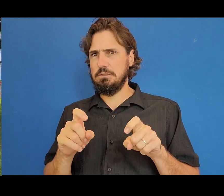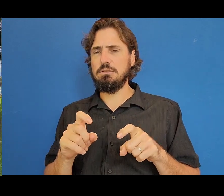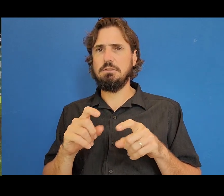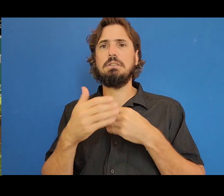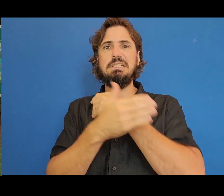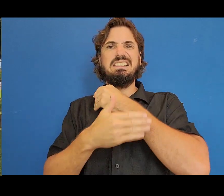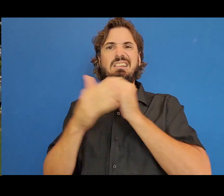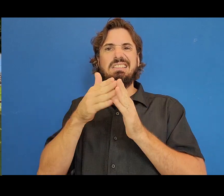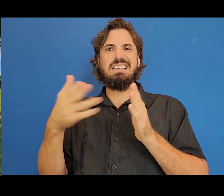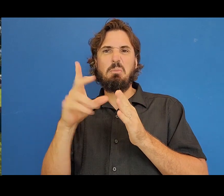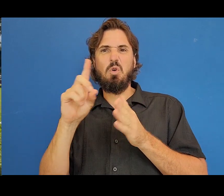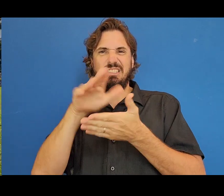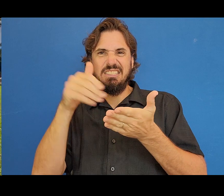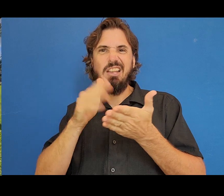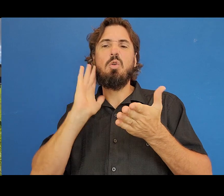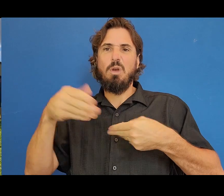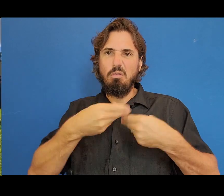neighborhood centers from March 7th to March 9th.